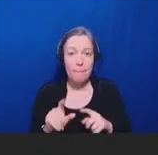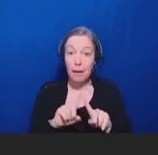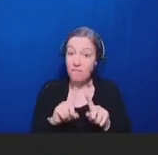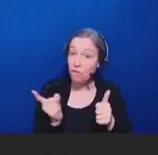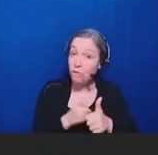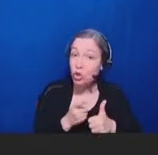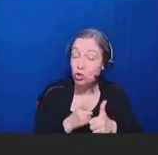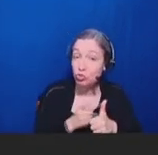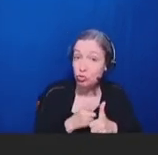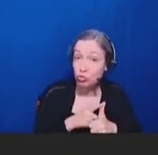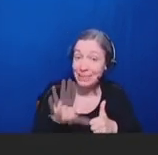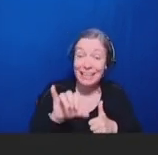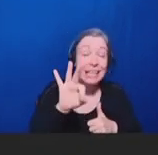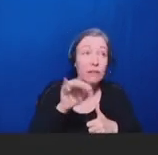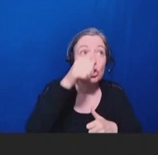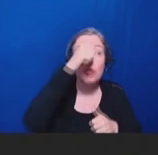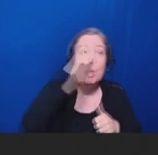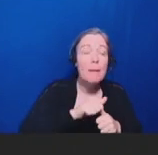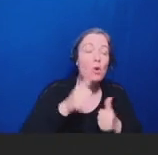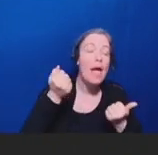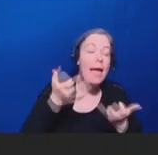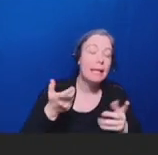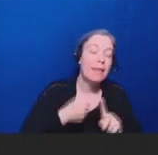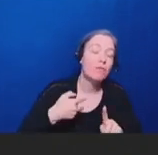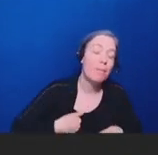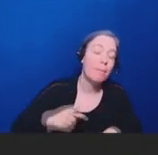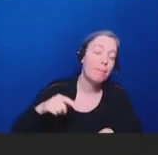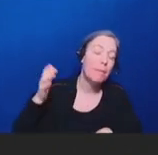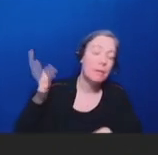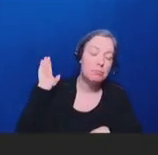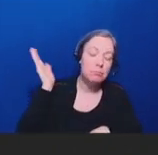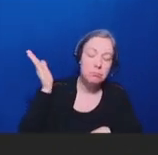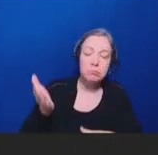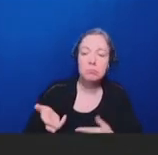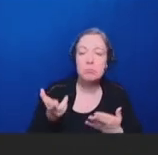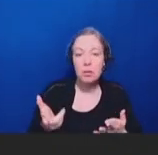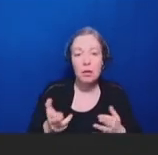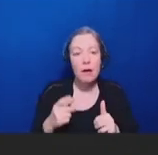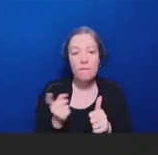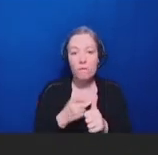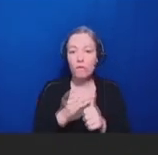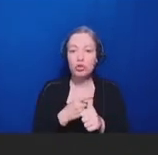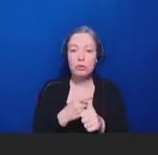in terms of my recommendations as a healthcare provider, provide a strong presumptive vaccine